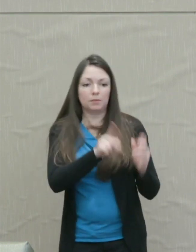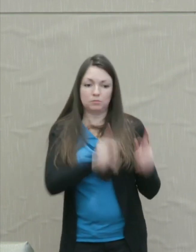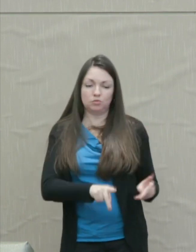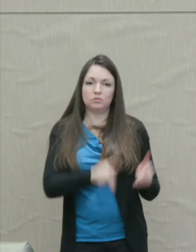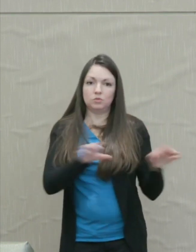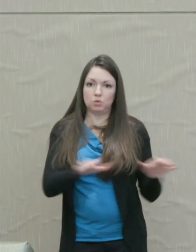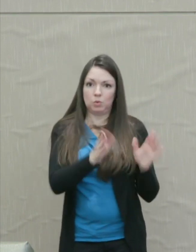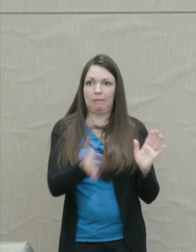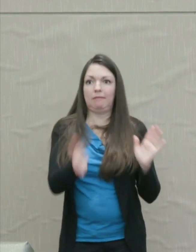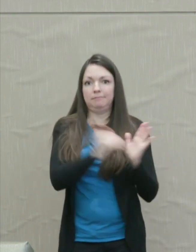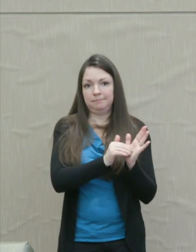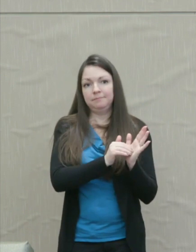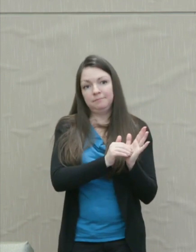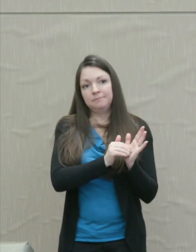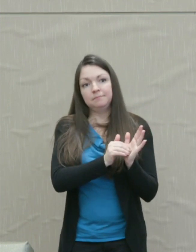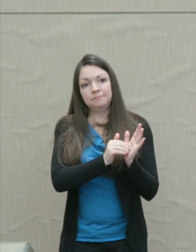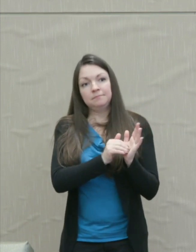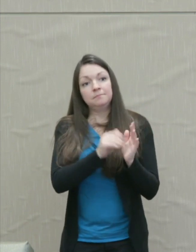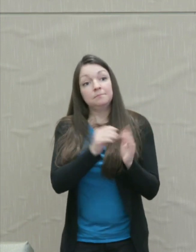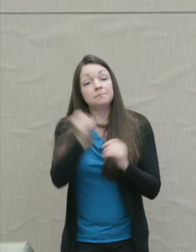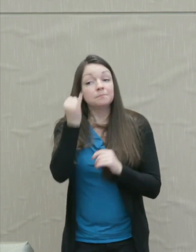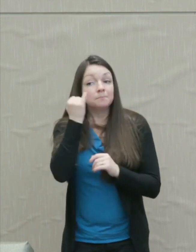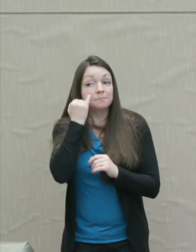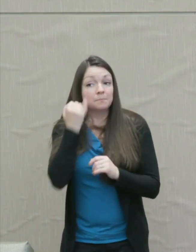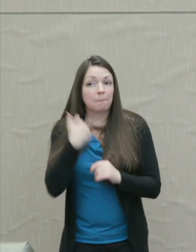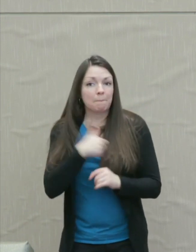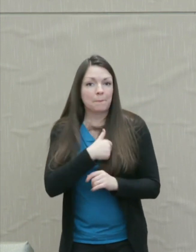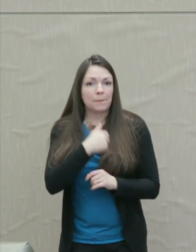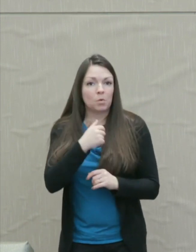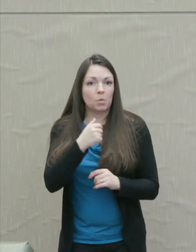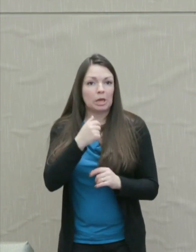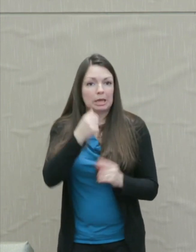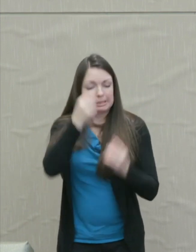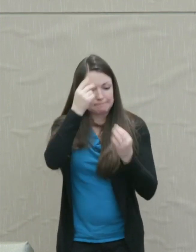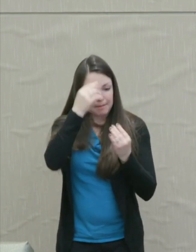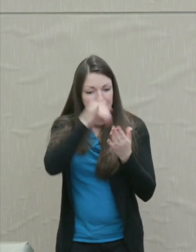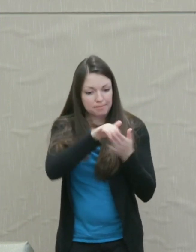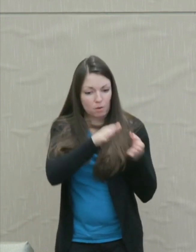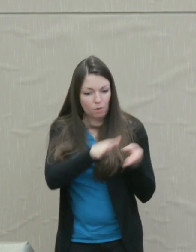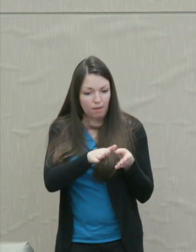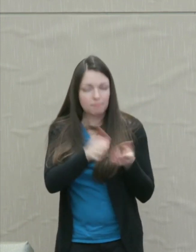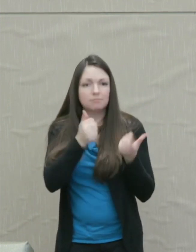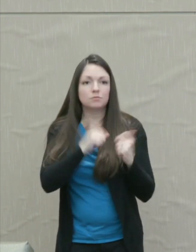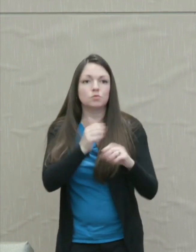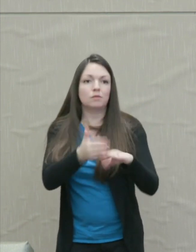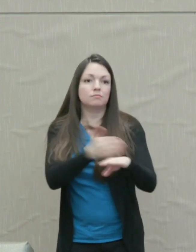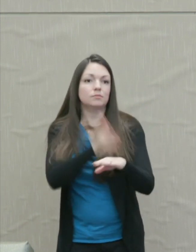Martha Nussbaum: But if we think this way, trying to improve the future, we probably